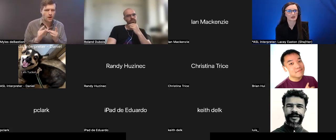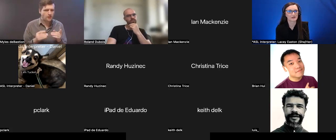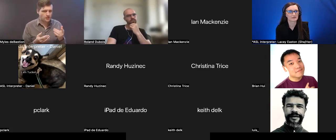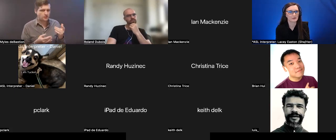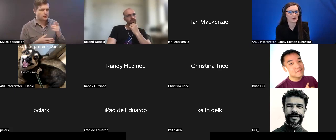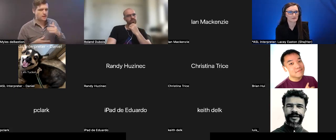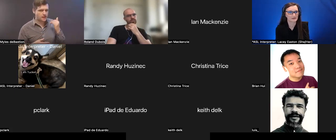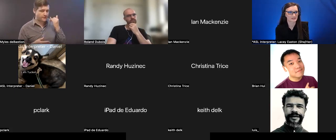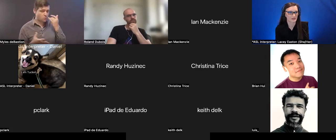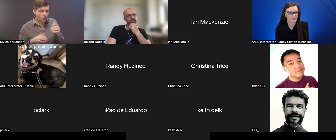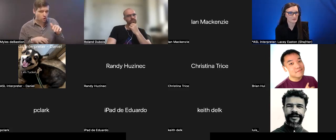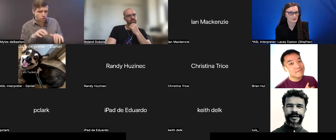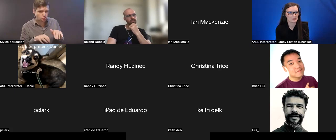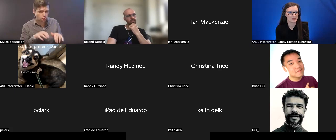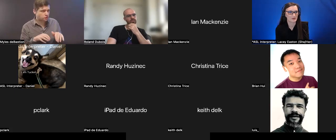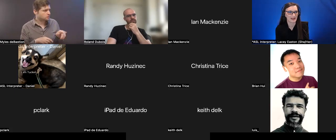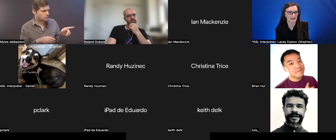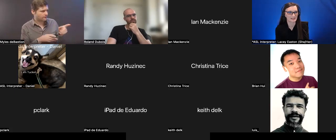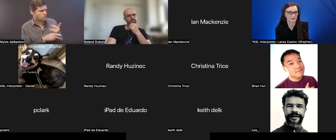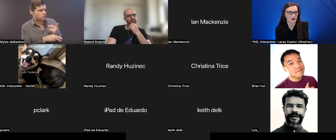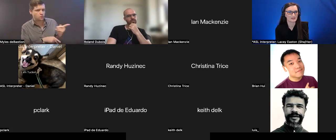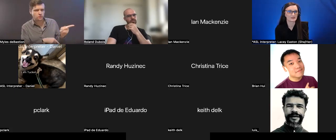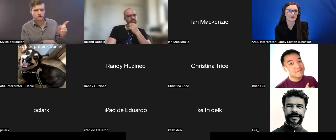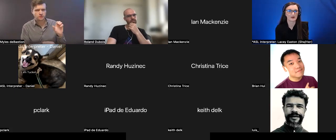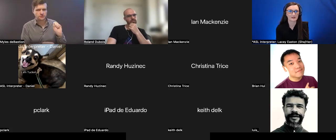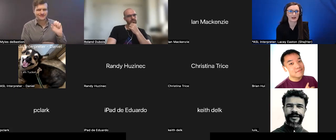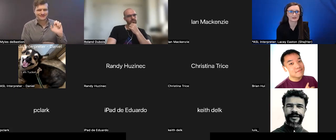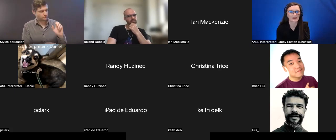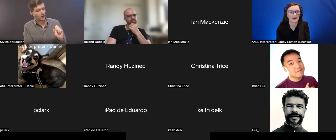floor over to some other people, whom may want to add some comments. You can also add your comments